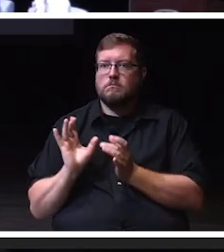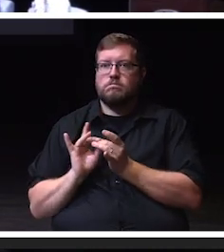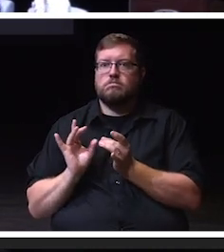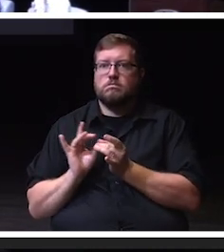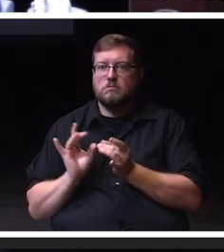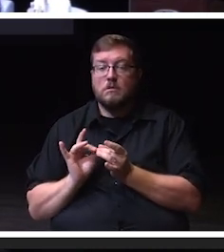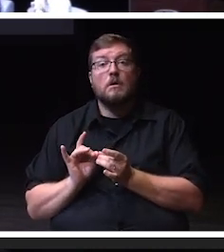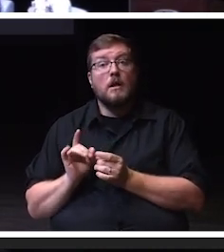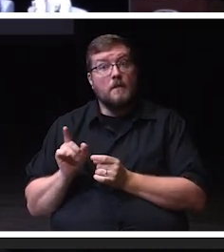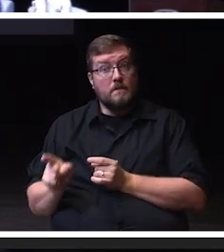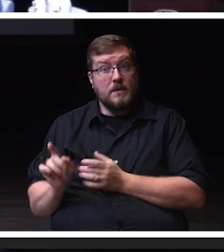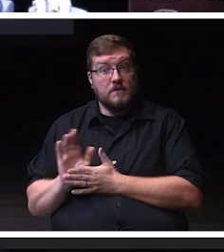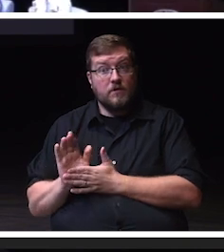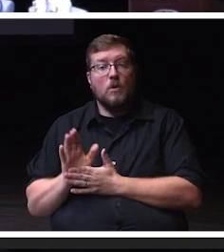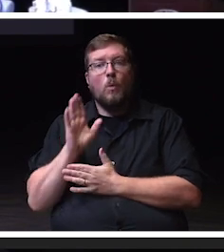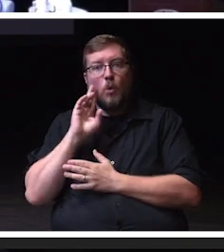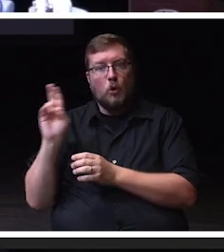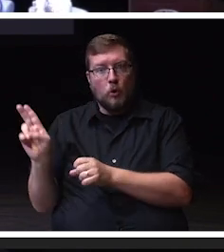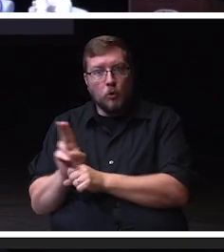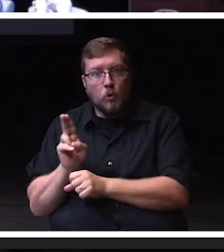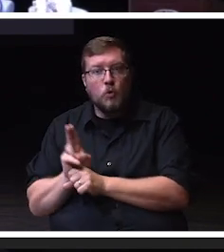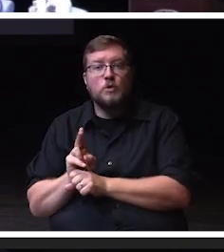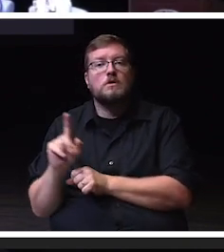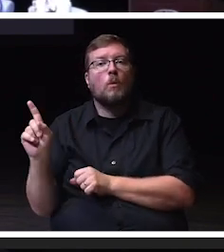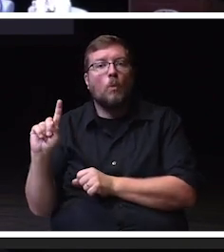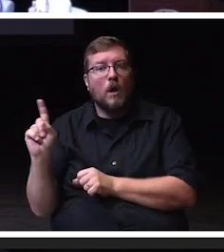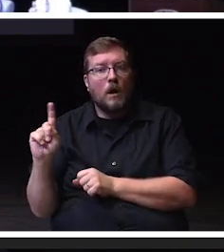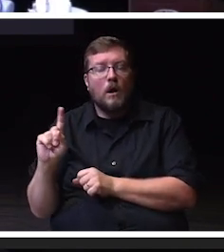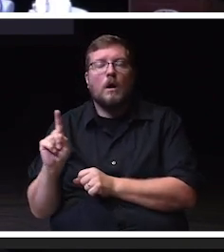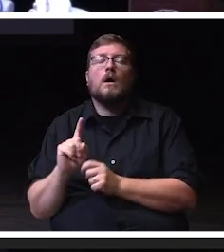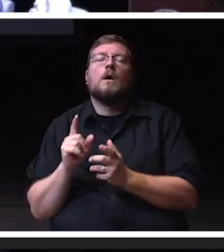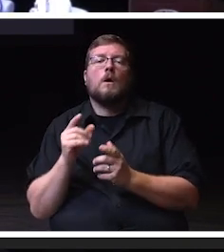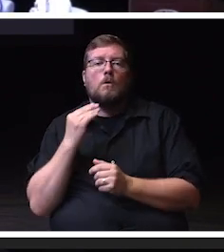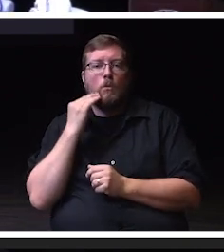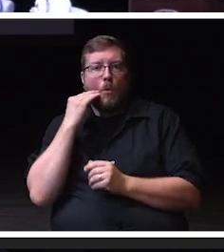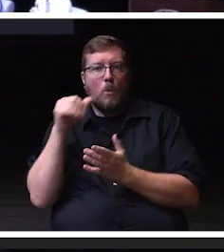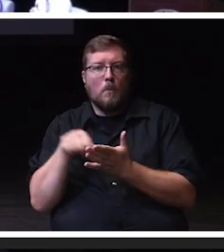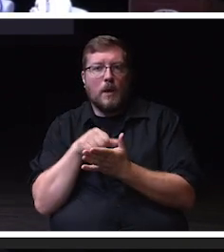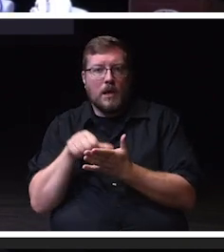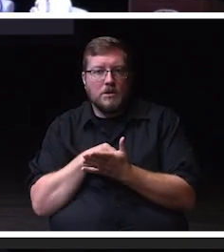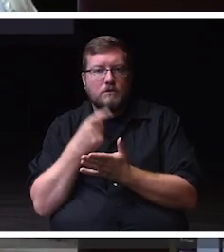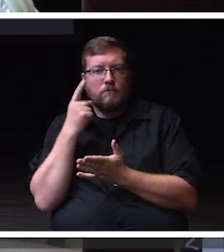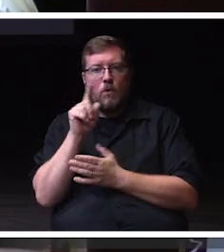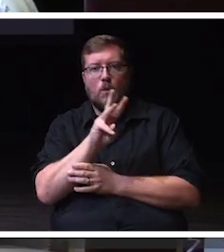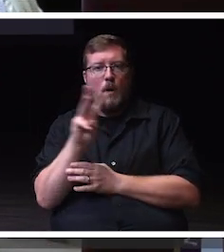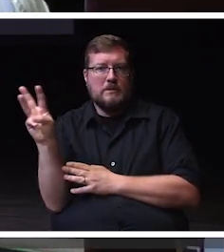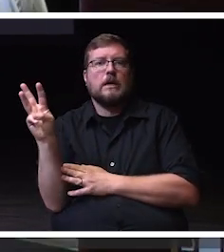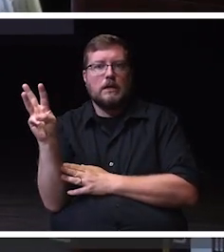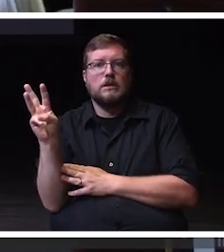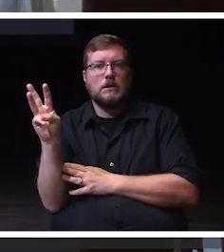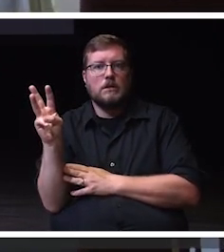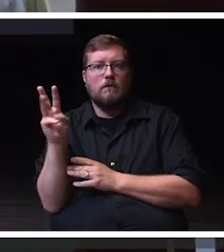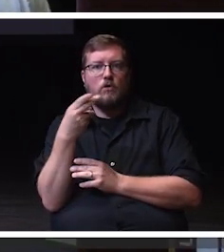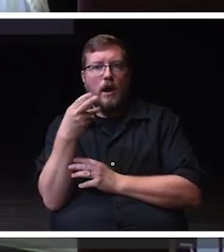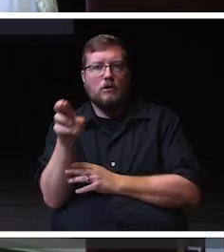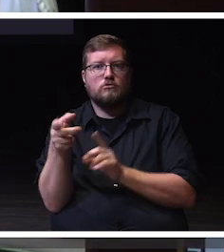this video on the home page of our employment recruitment site so that we can attract new talents to our wonderful university.